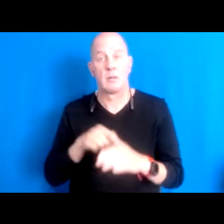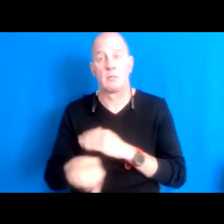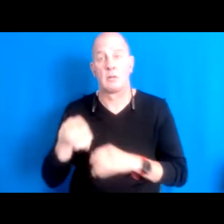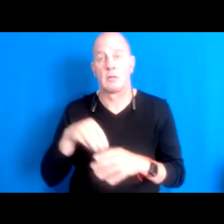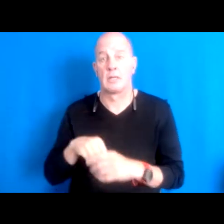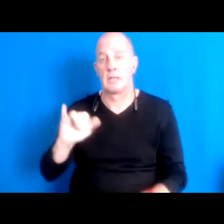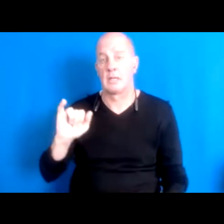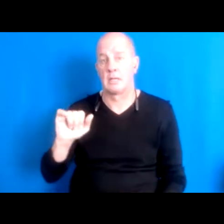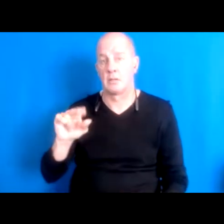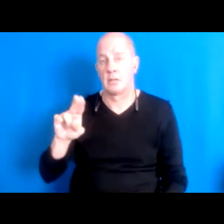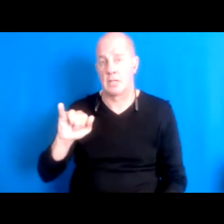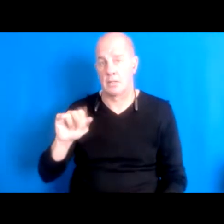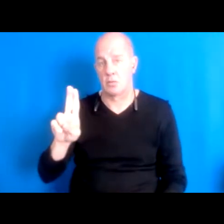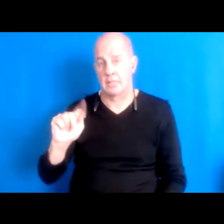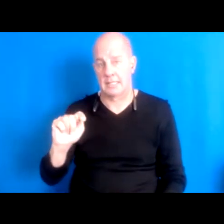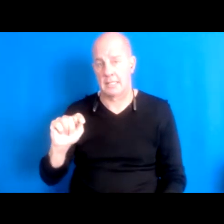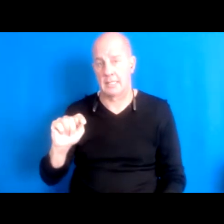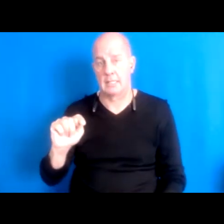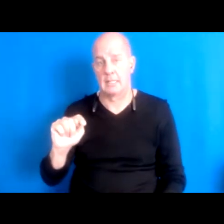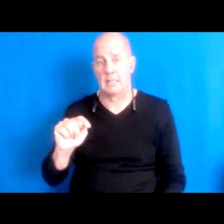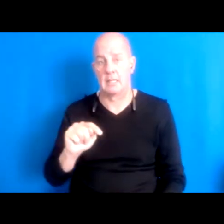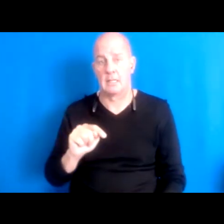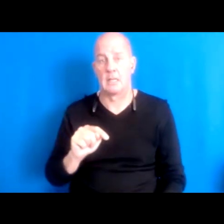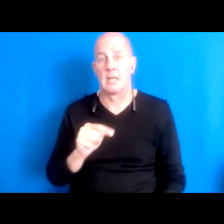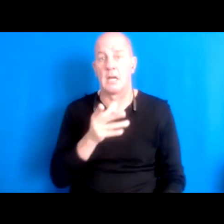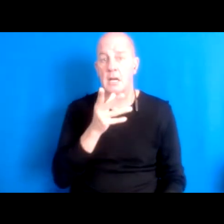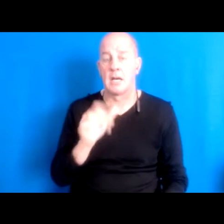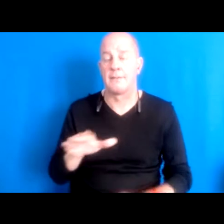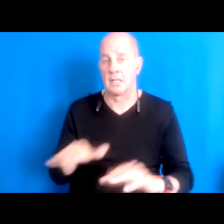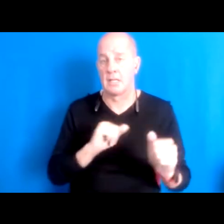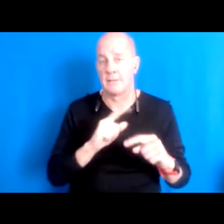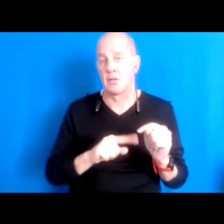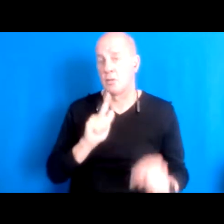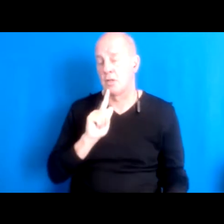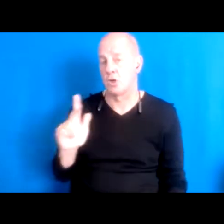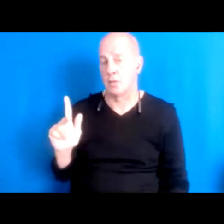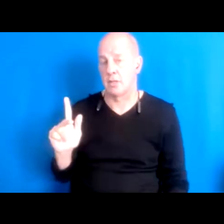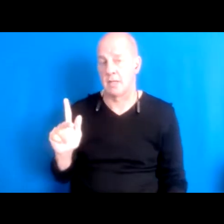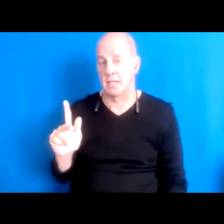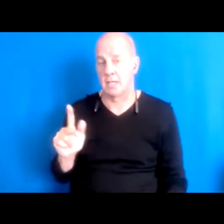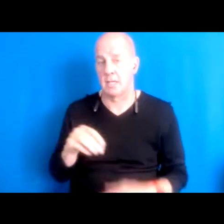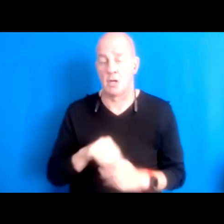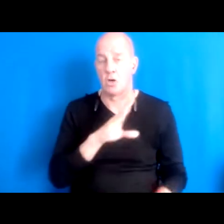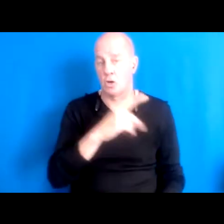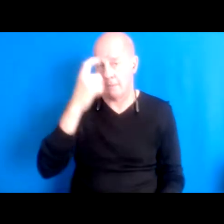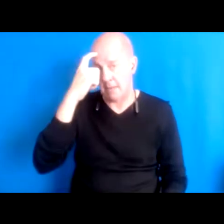16:11:04 And she had to leave there when she was 23, you know, in her mind in that colonized